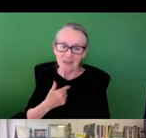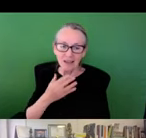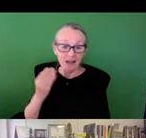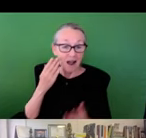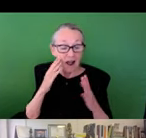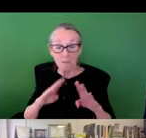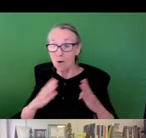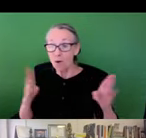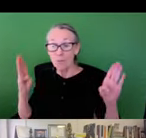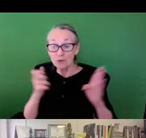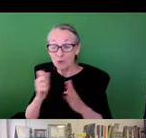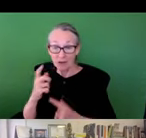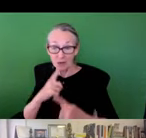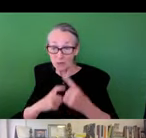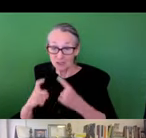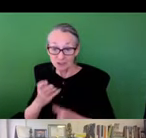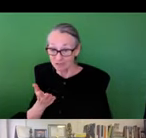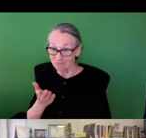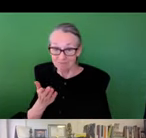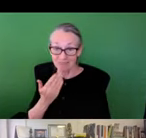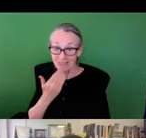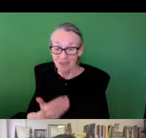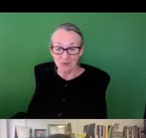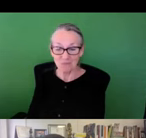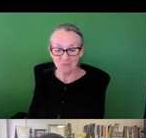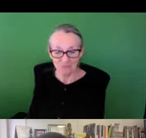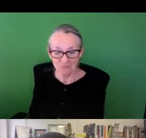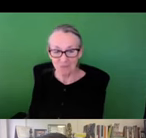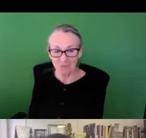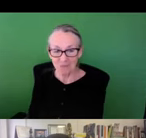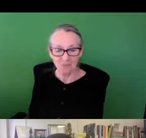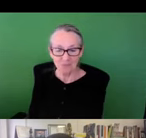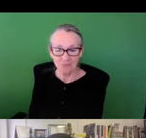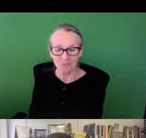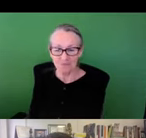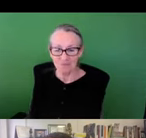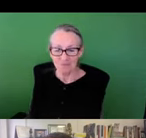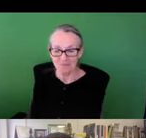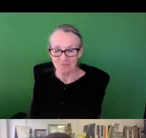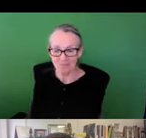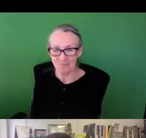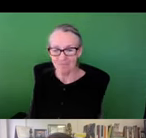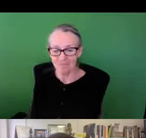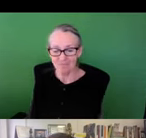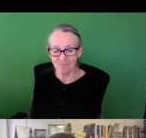to a more healthy just society. Thank you again for having me and I'm open to any questions